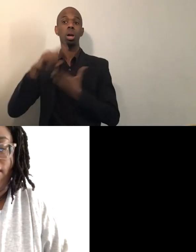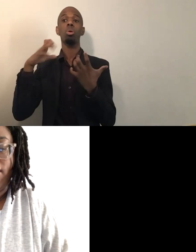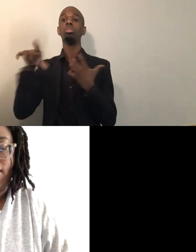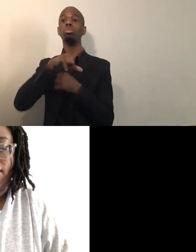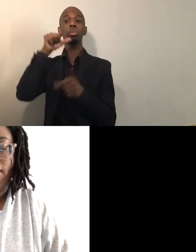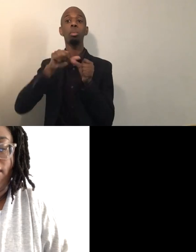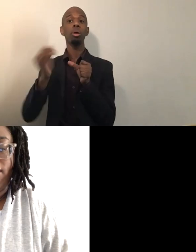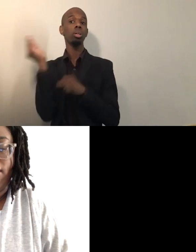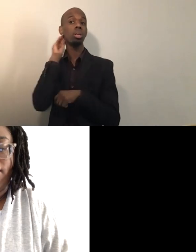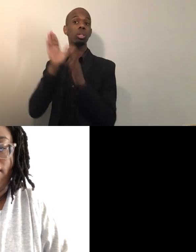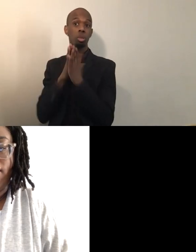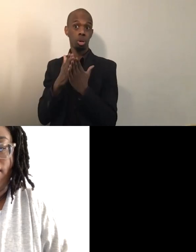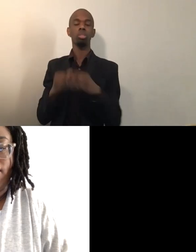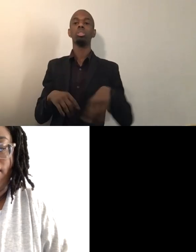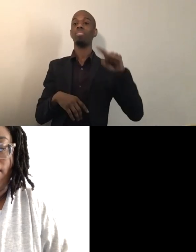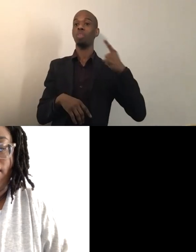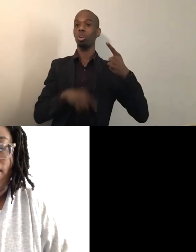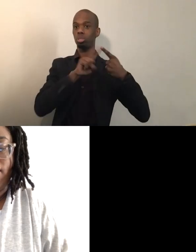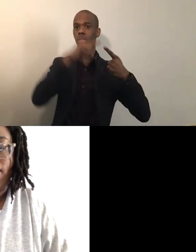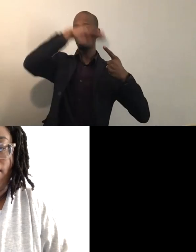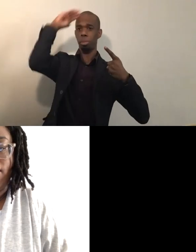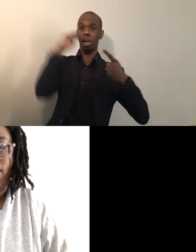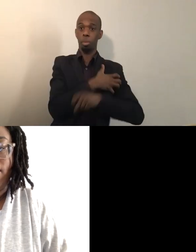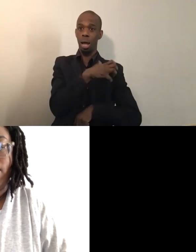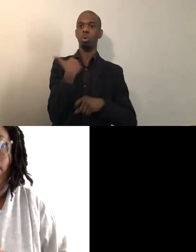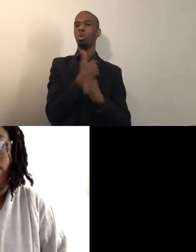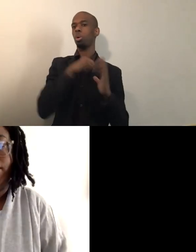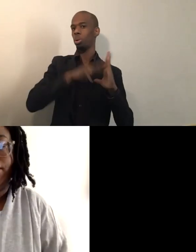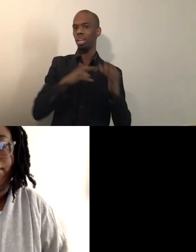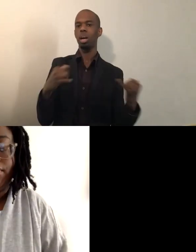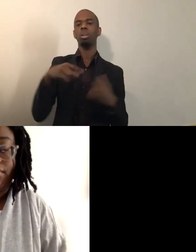"Black Power" is the one that we're reading now. Please don't buy it from Amazon.